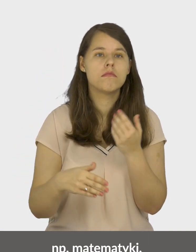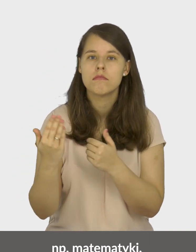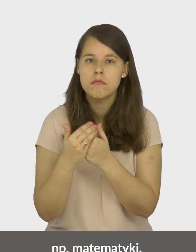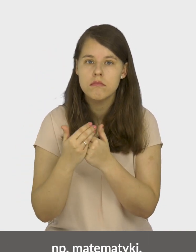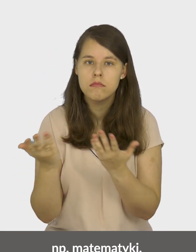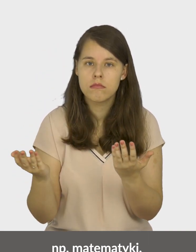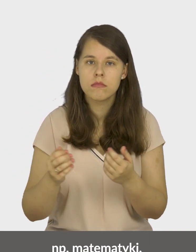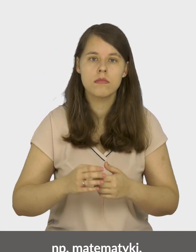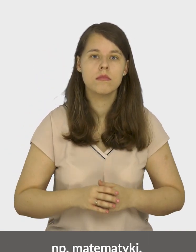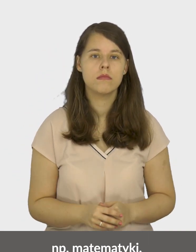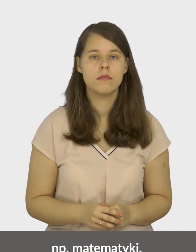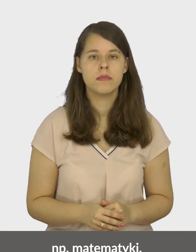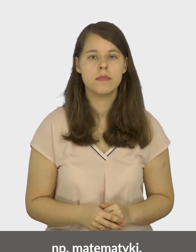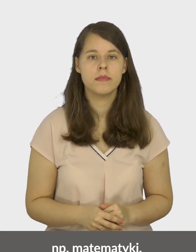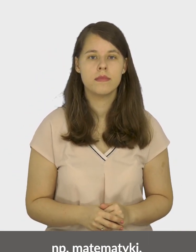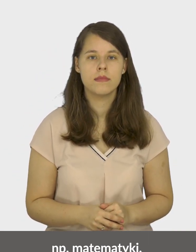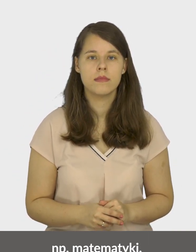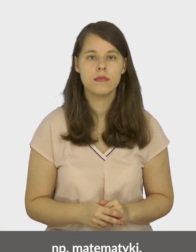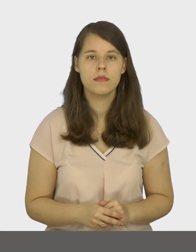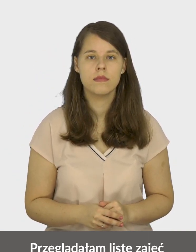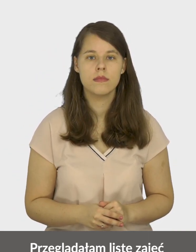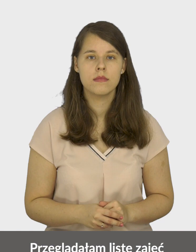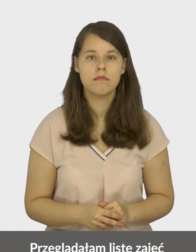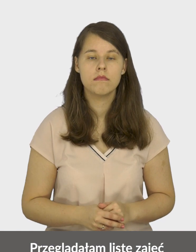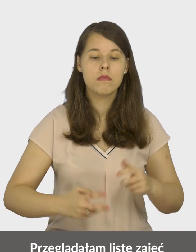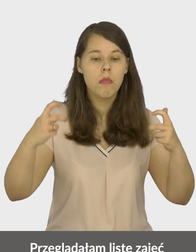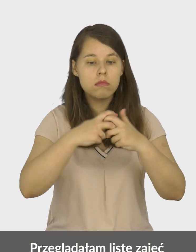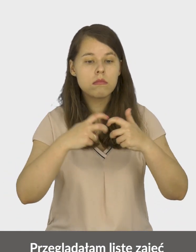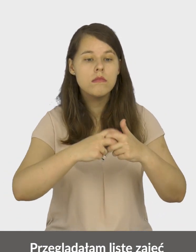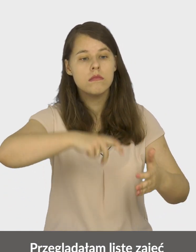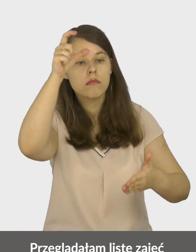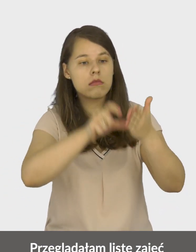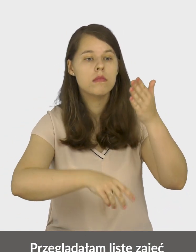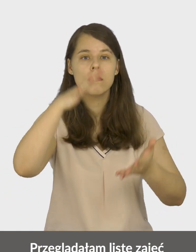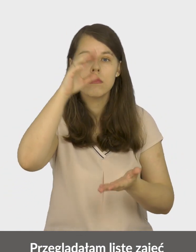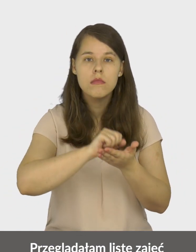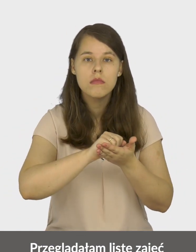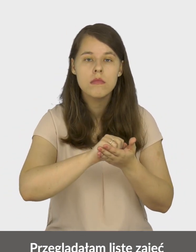Such as mathematics. I reviewed the list of classes